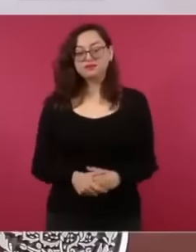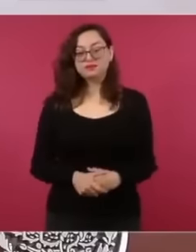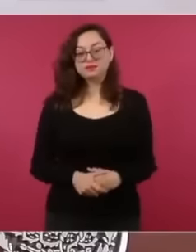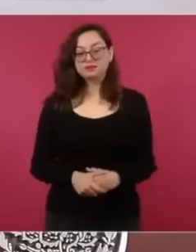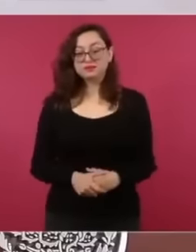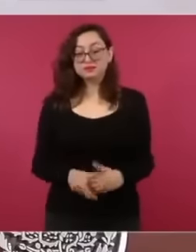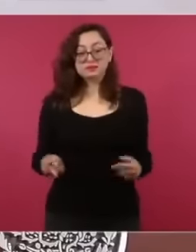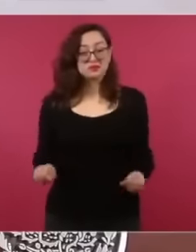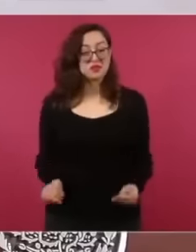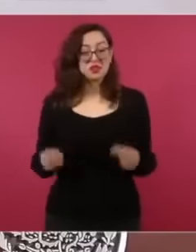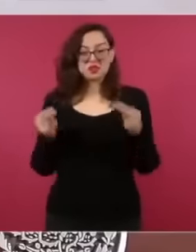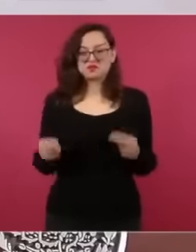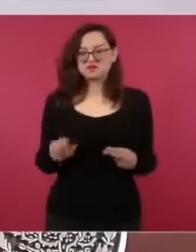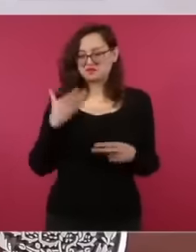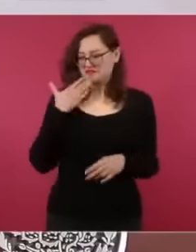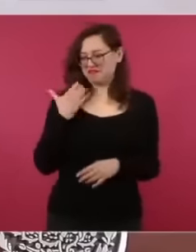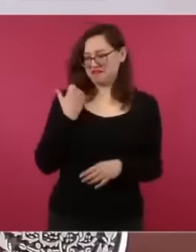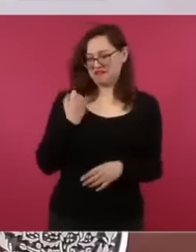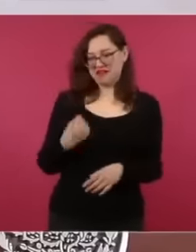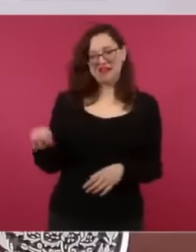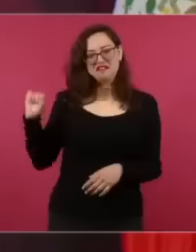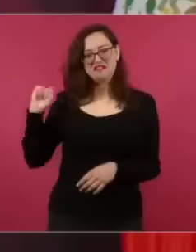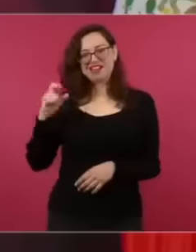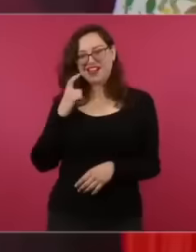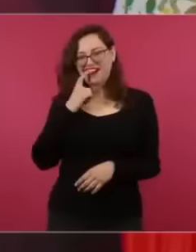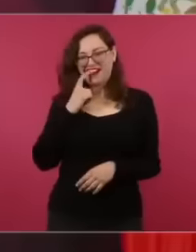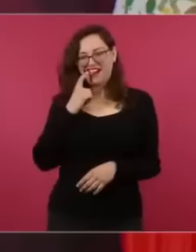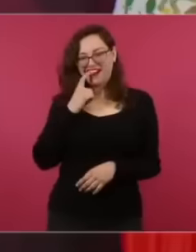business in